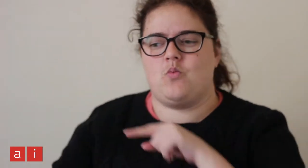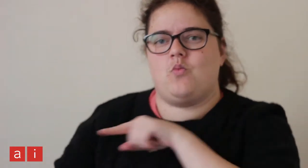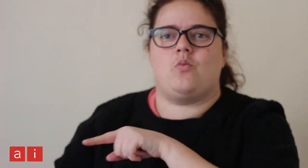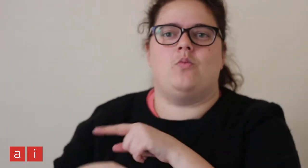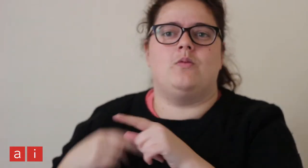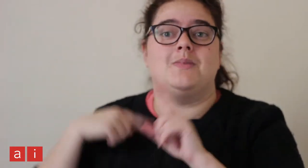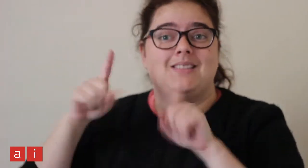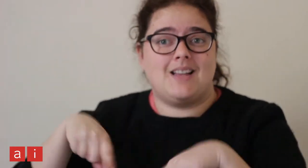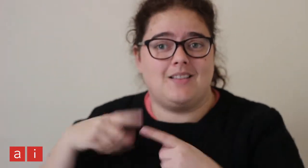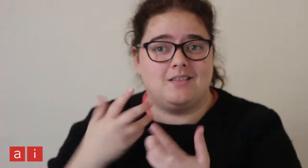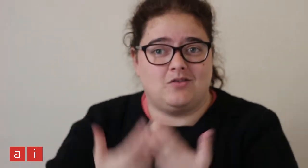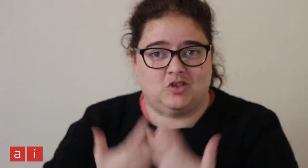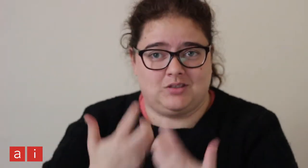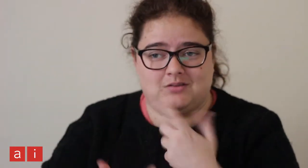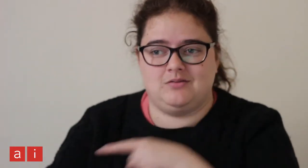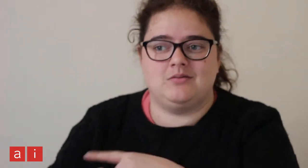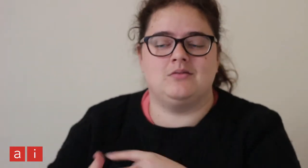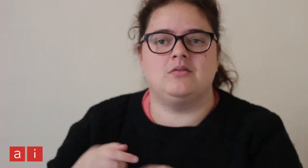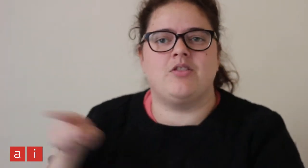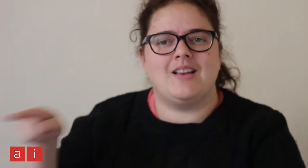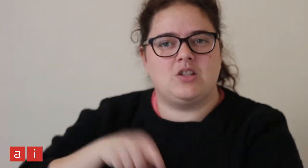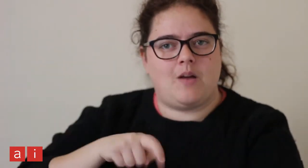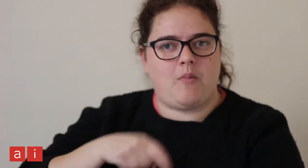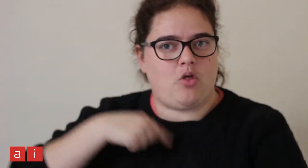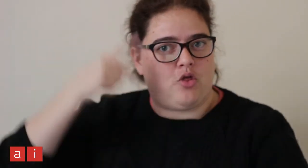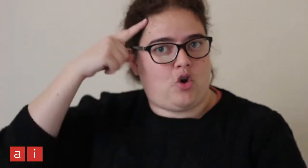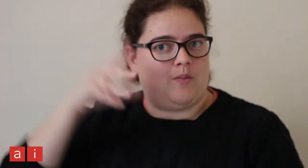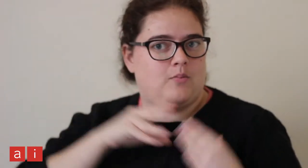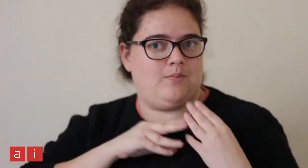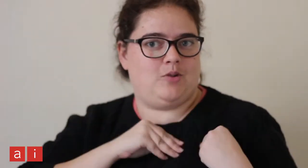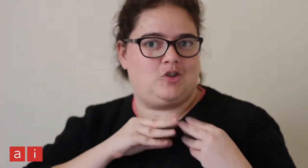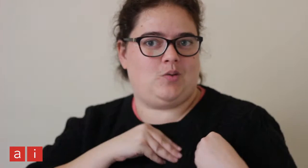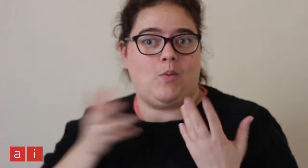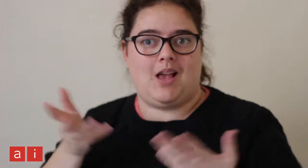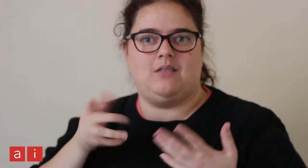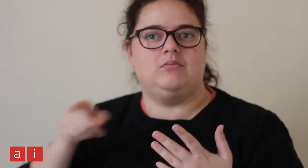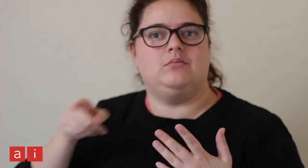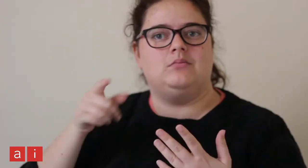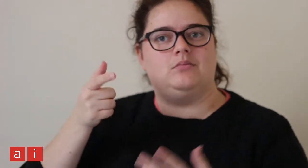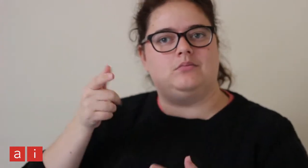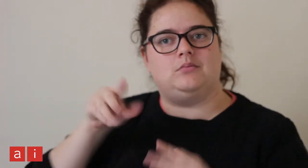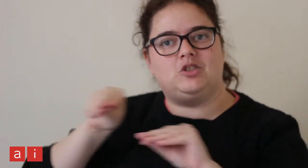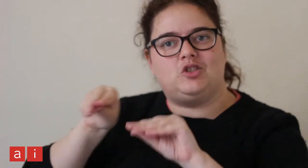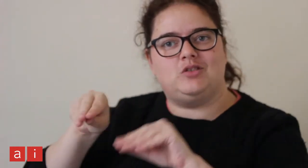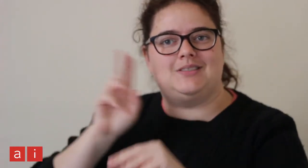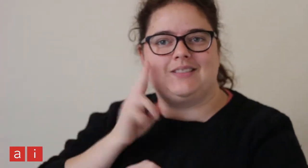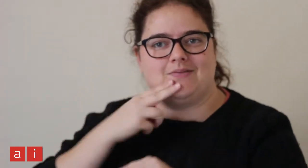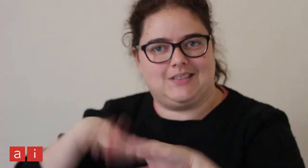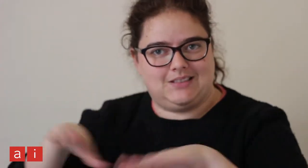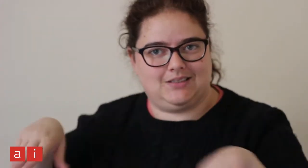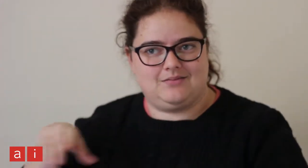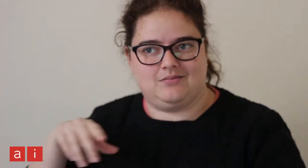11 years ago, I started university and thought my passion was teaching deaf children.